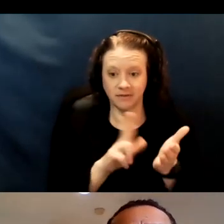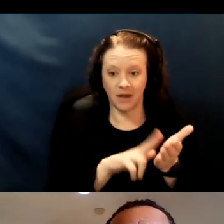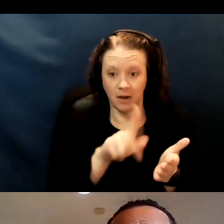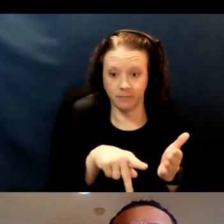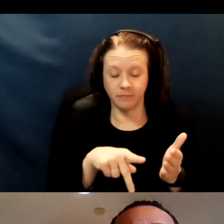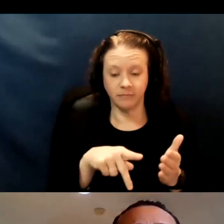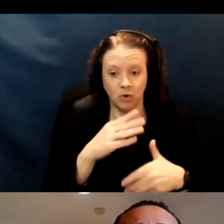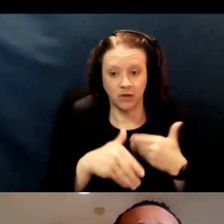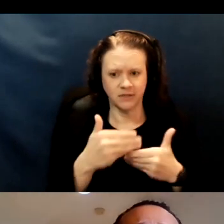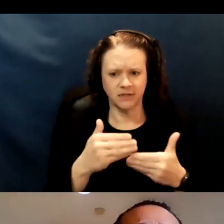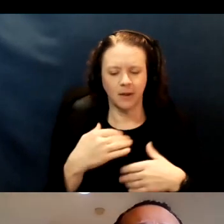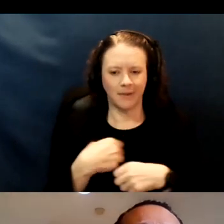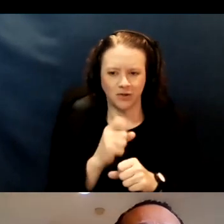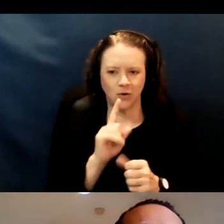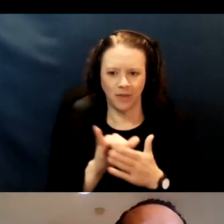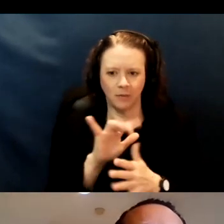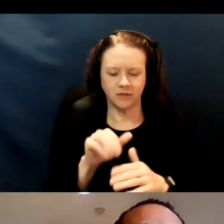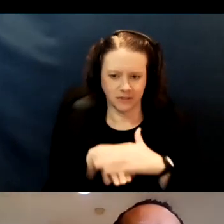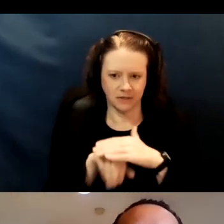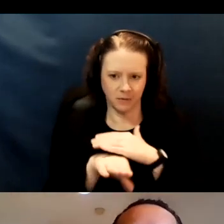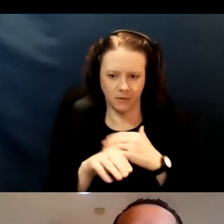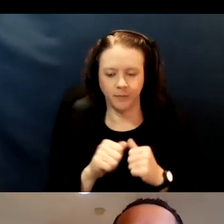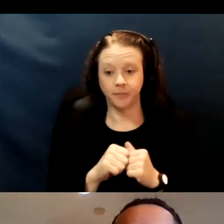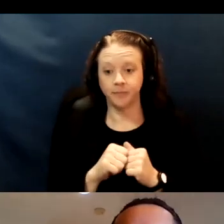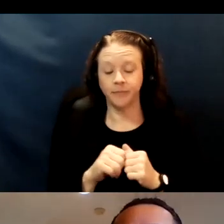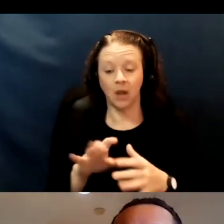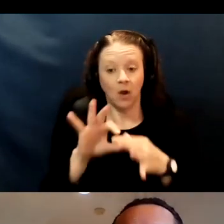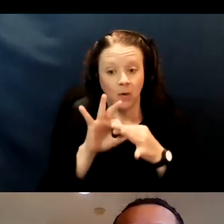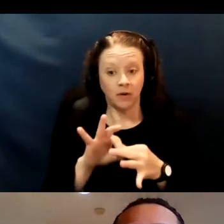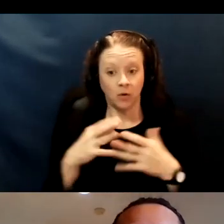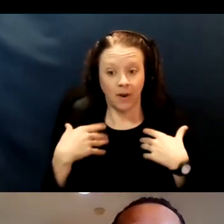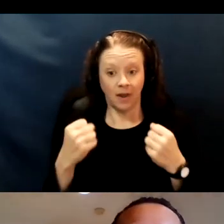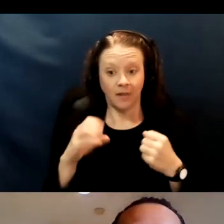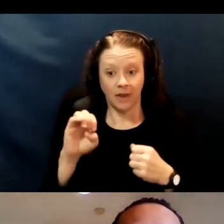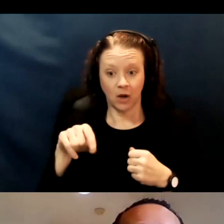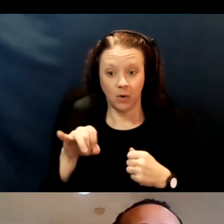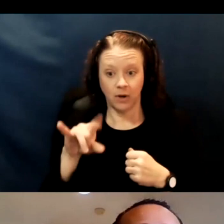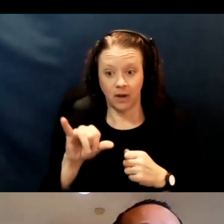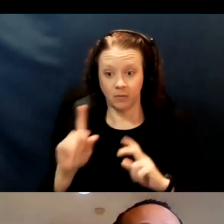Also in terms of health equity, we know that people who live in richer areas